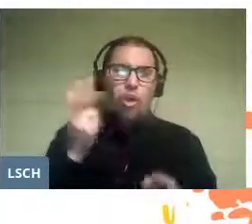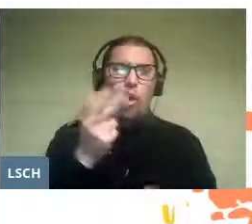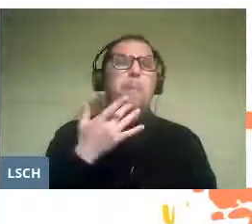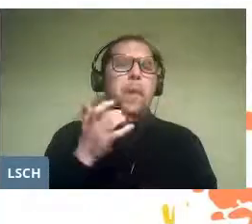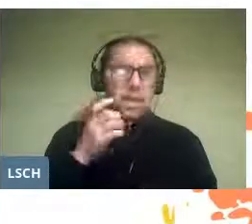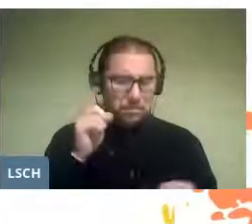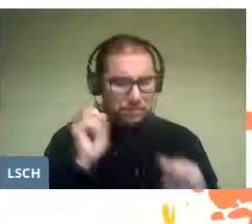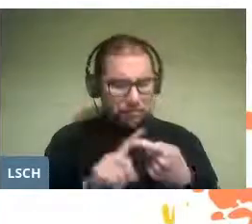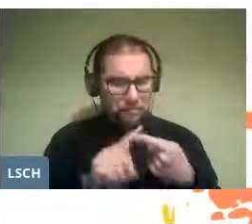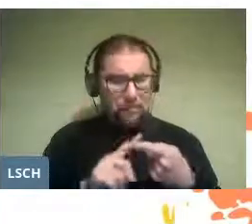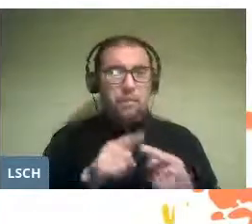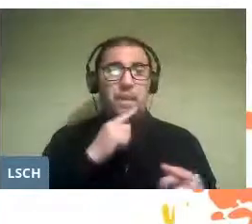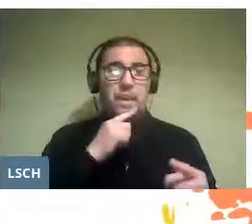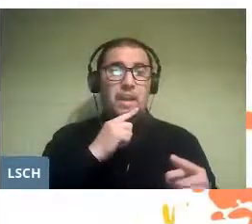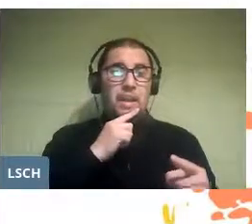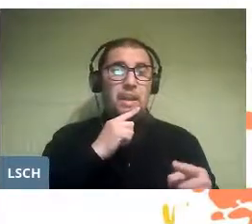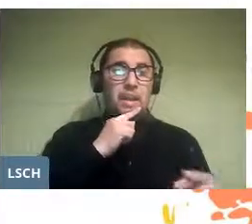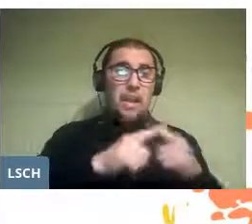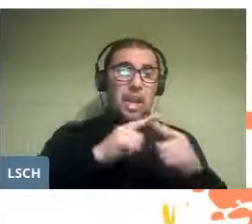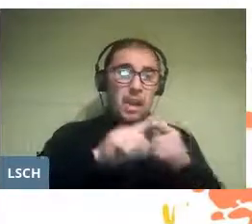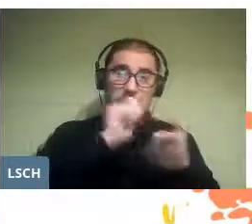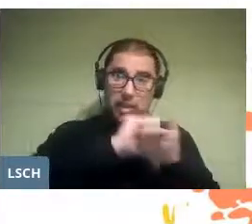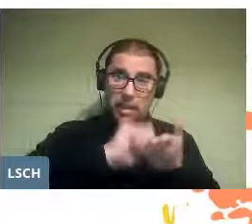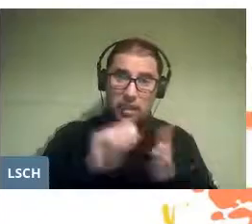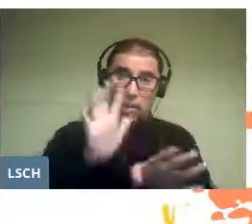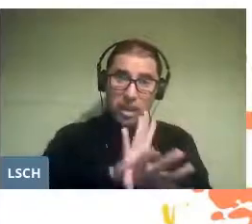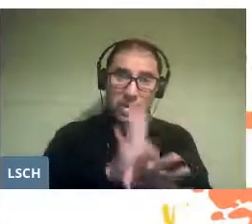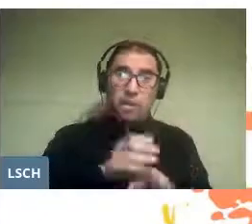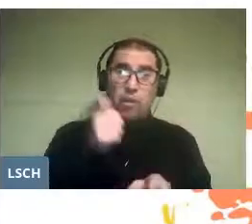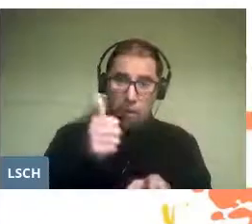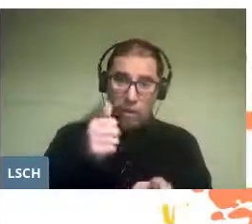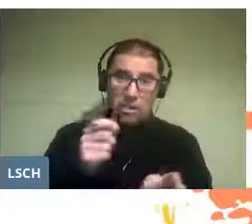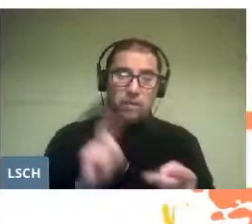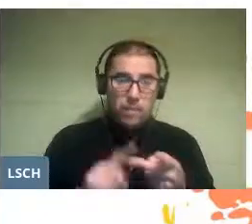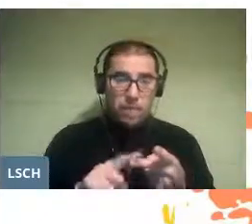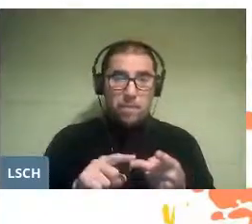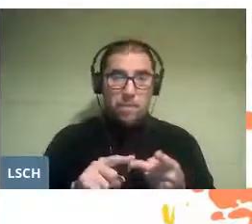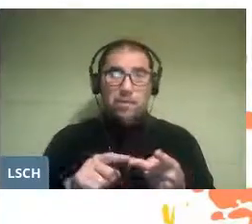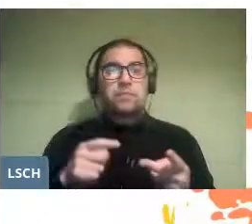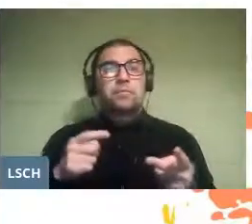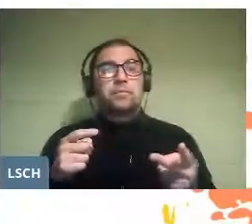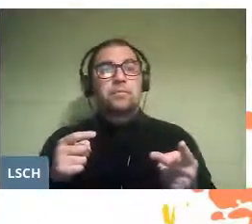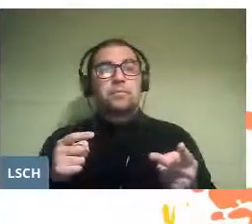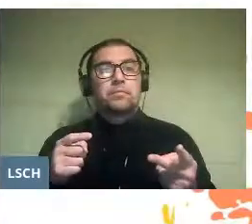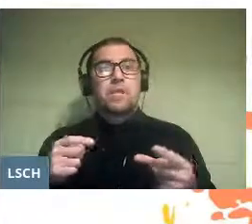the dramatic text is very good, and the other reason is that the singers,